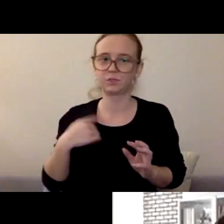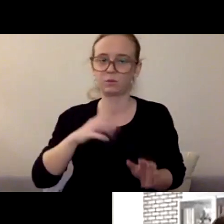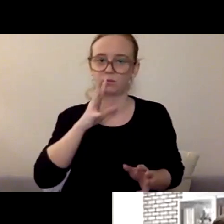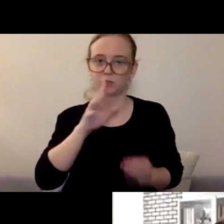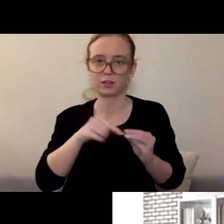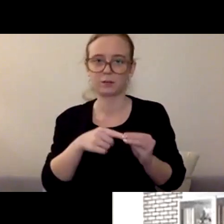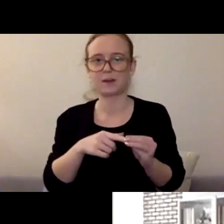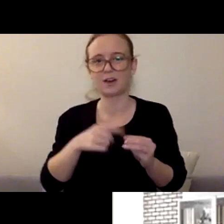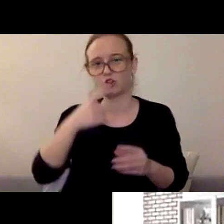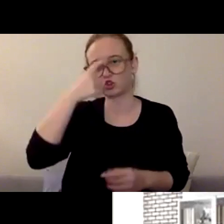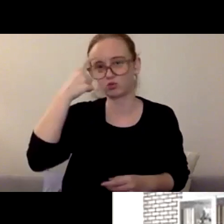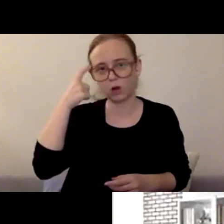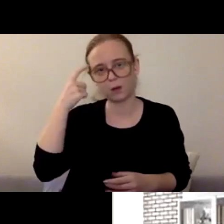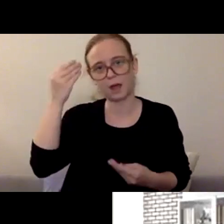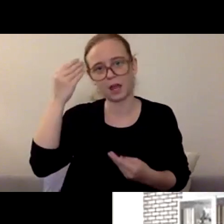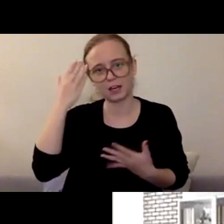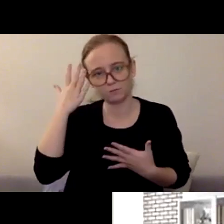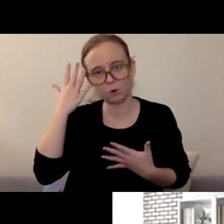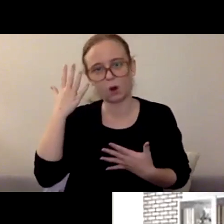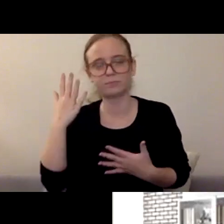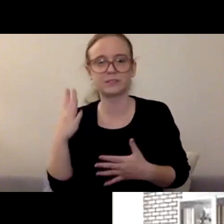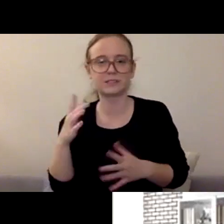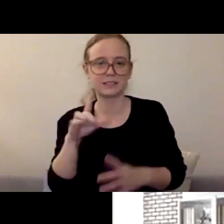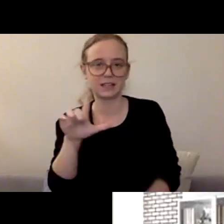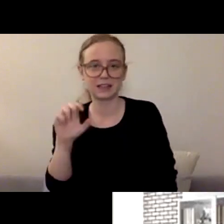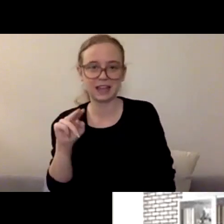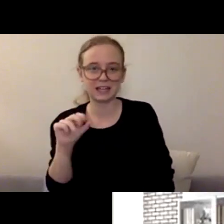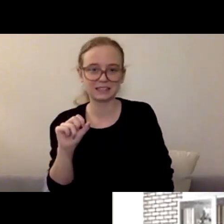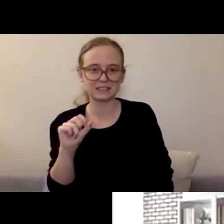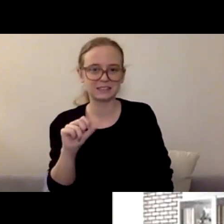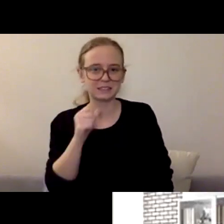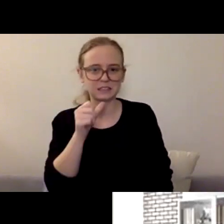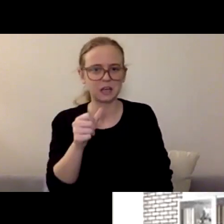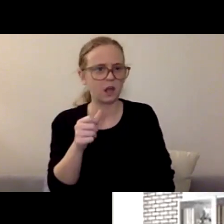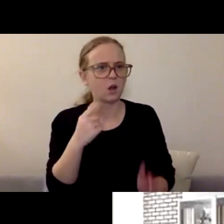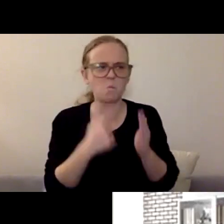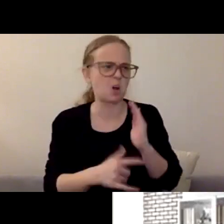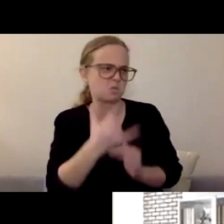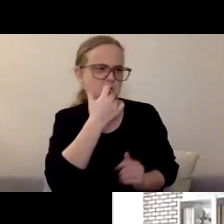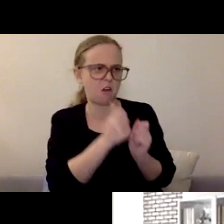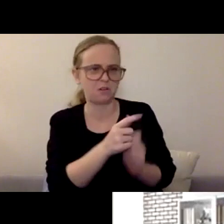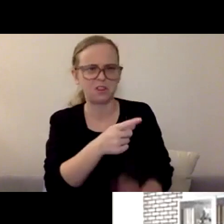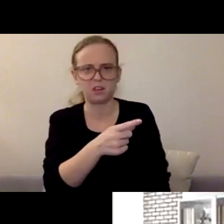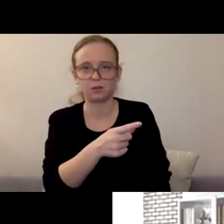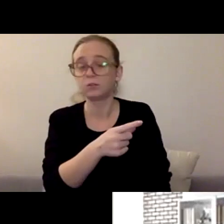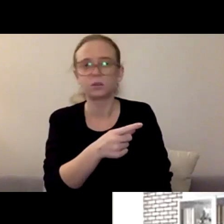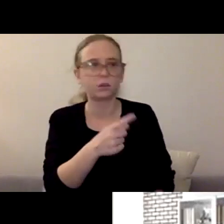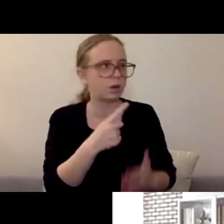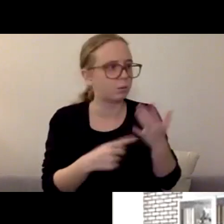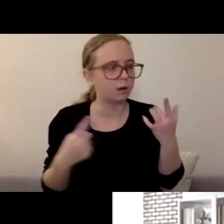Instead of what's wrong with you, it's, what happened? What happened? Where is this coming from?